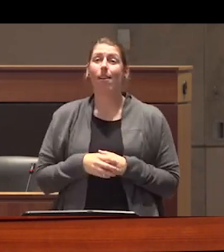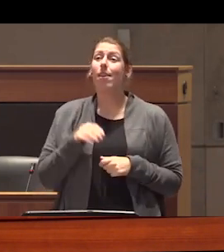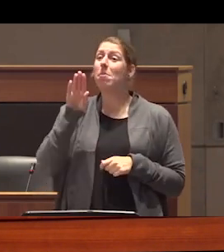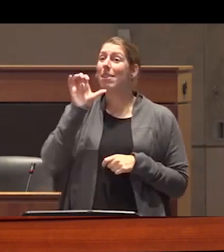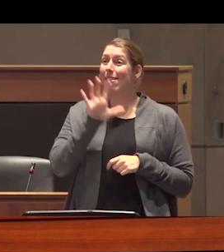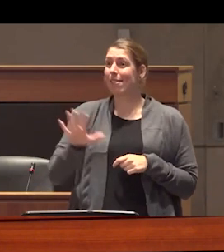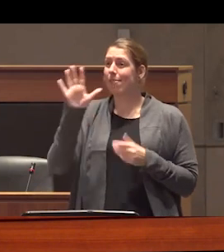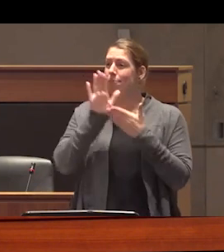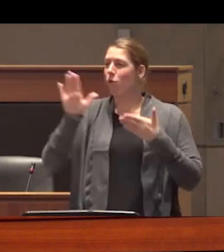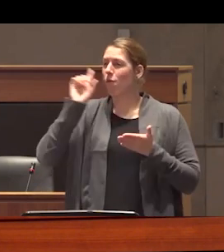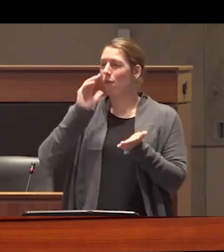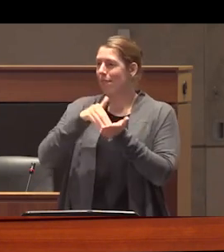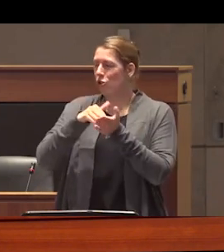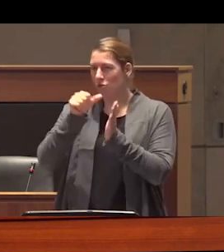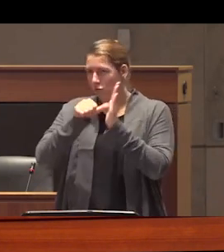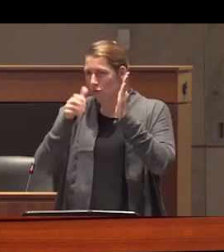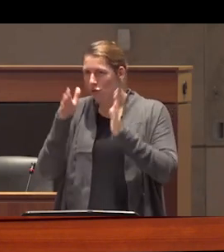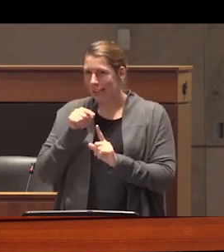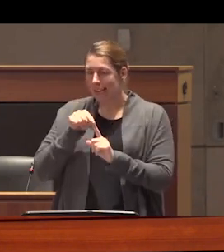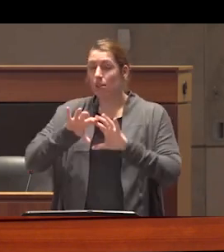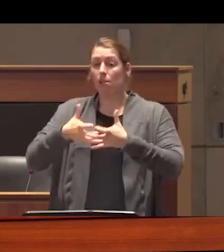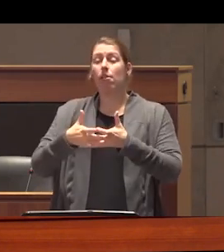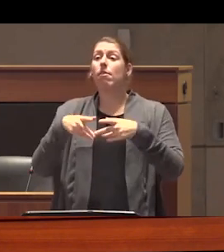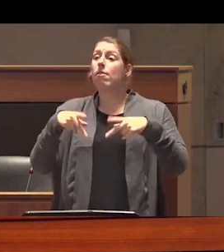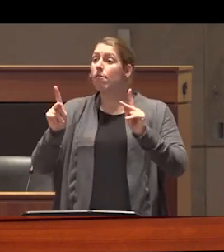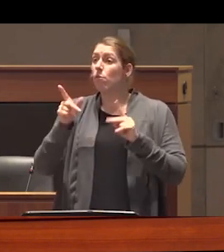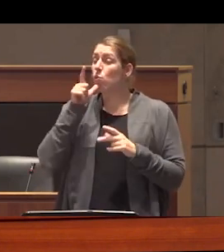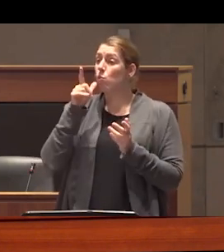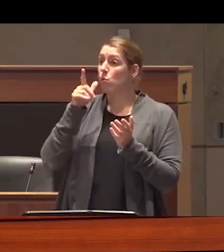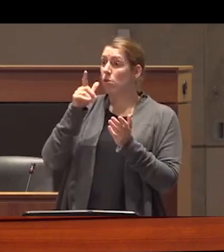College of Physicians and surgeons has allowed addiction Physicians to have Financial interests